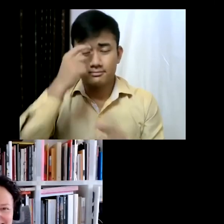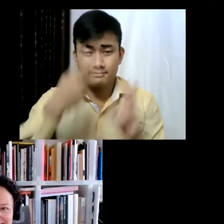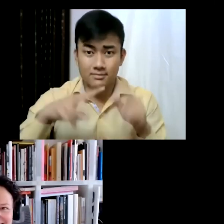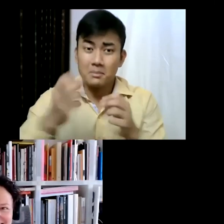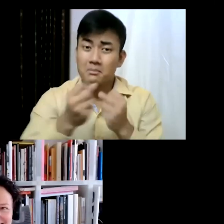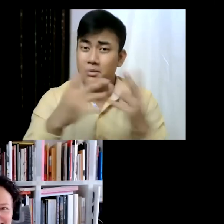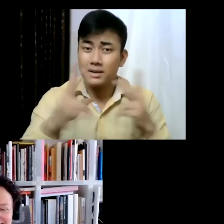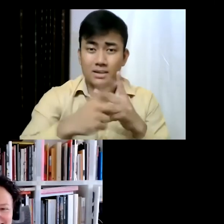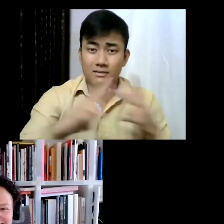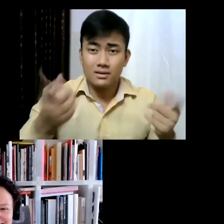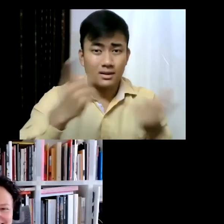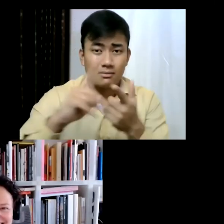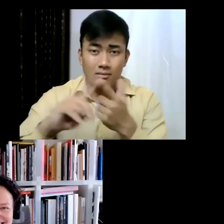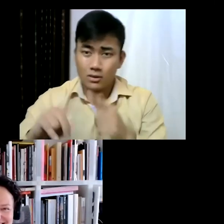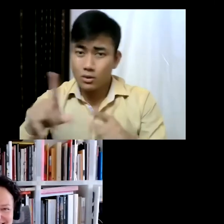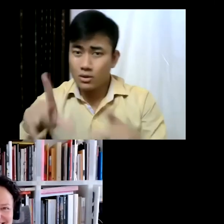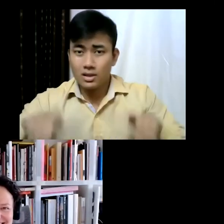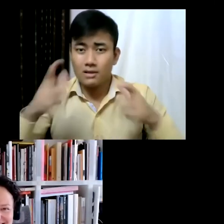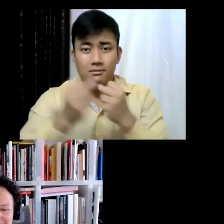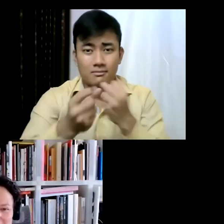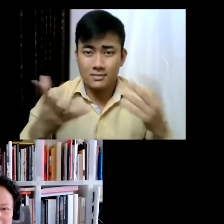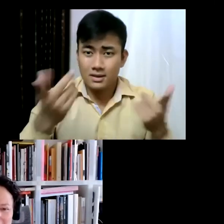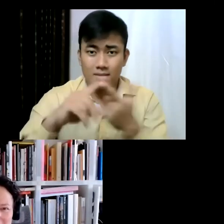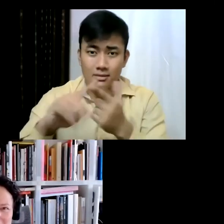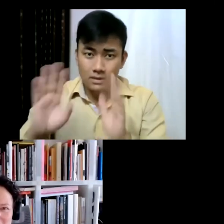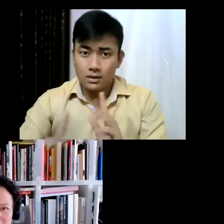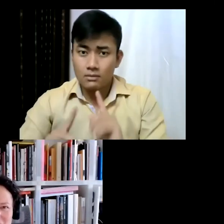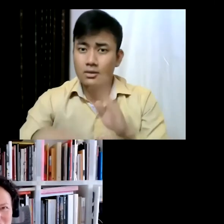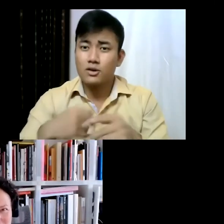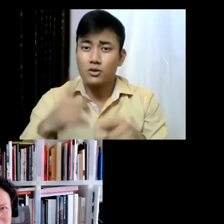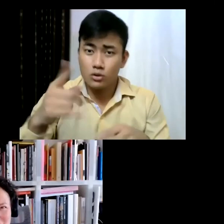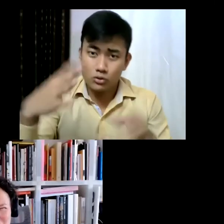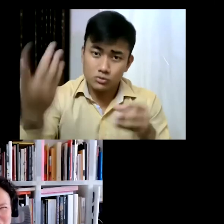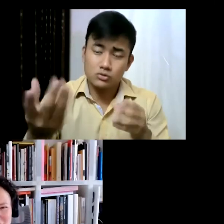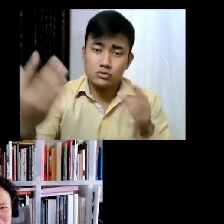your life and your work, but it's been wonderful speaking to and hearing about what you're doing